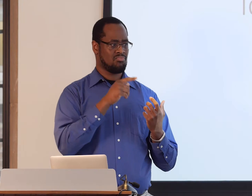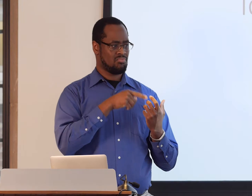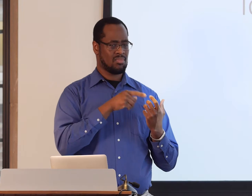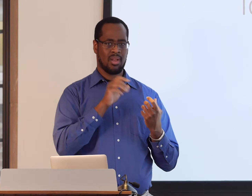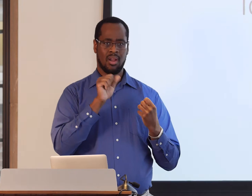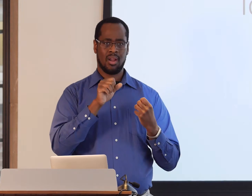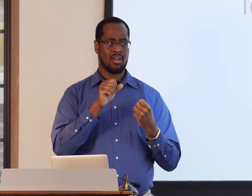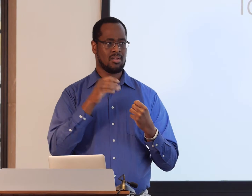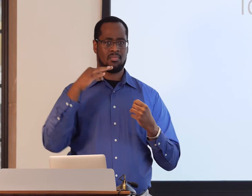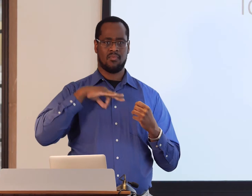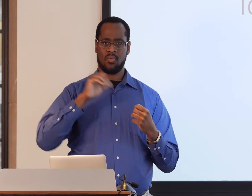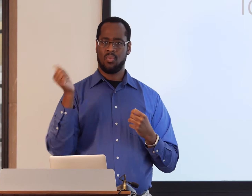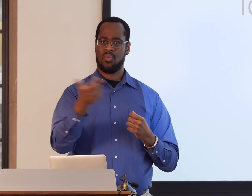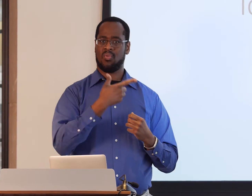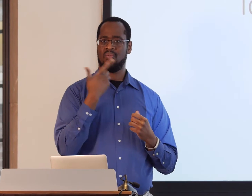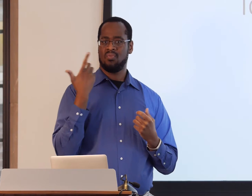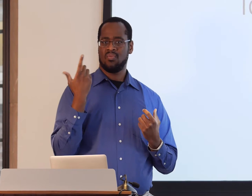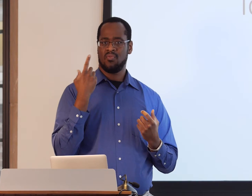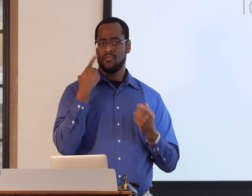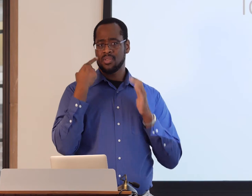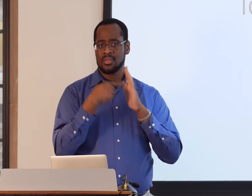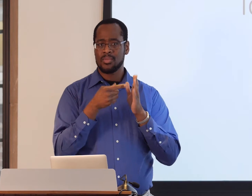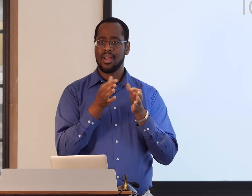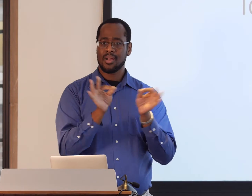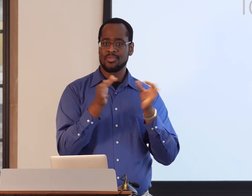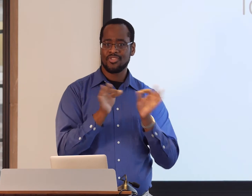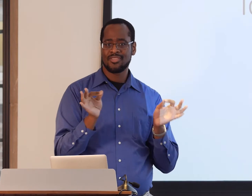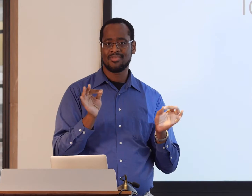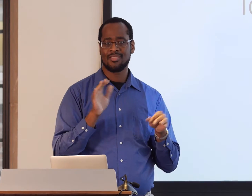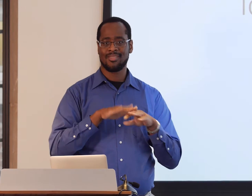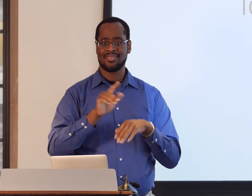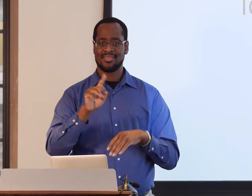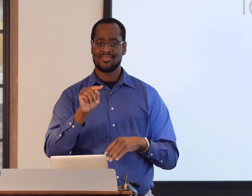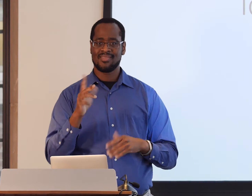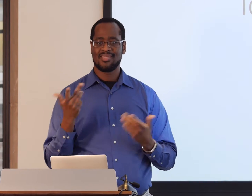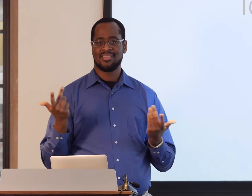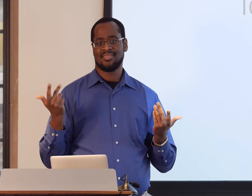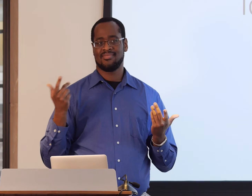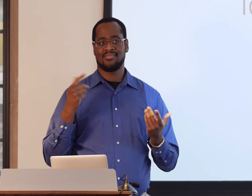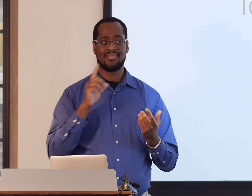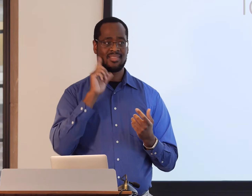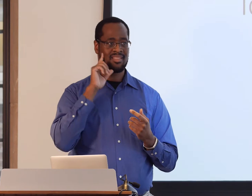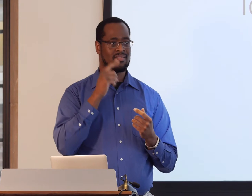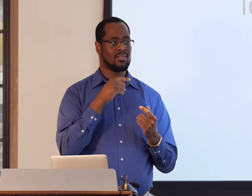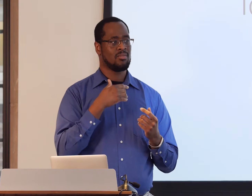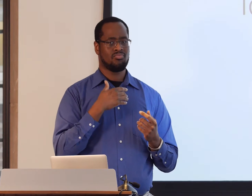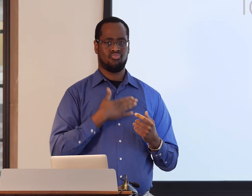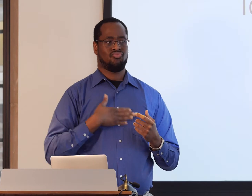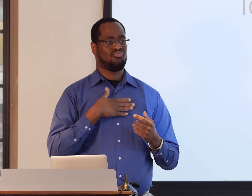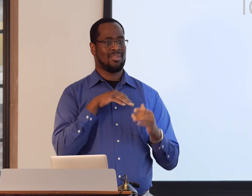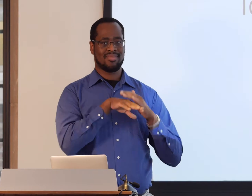we have technology, we have all this great information. It's not just for Deaf people, but it's for everyone.